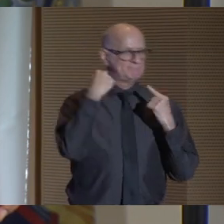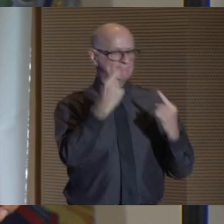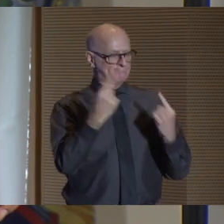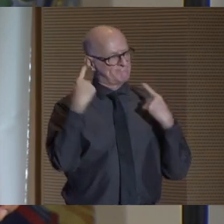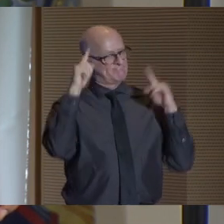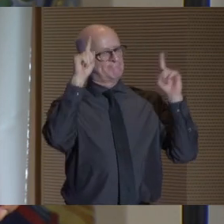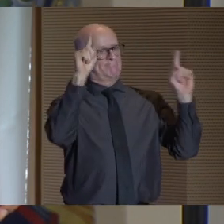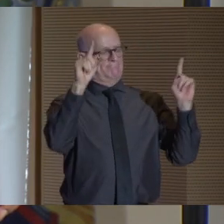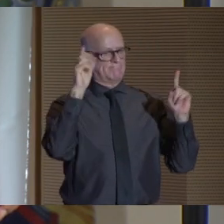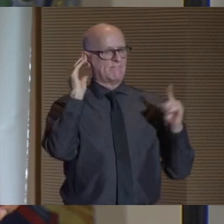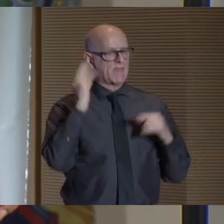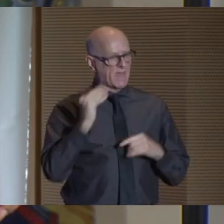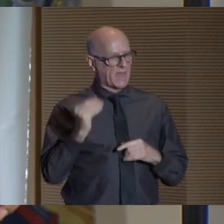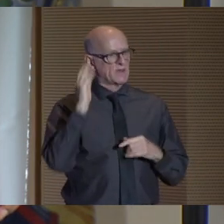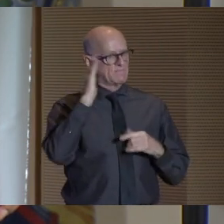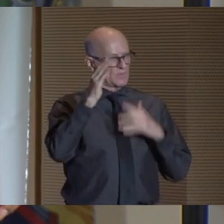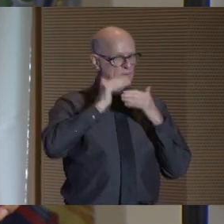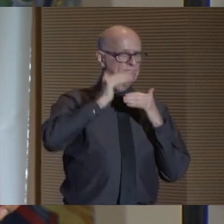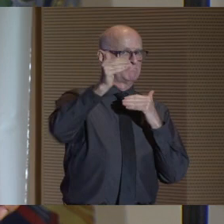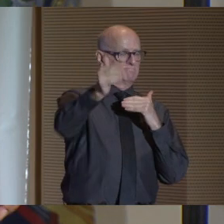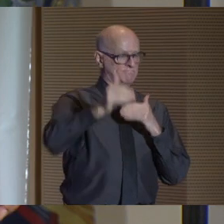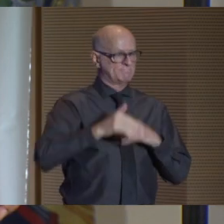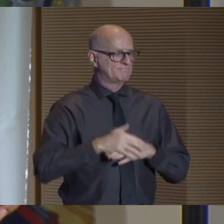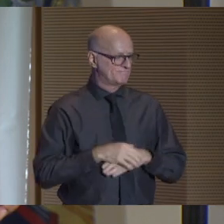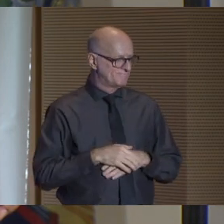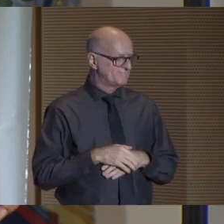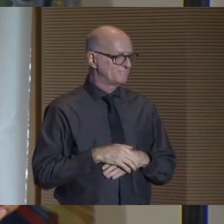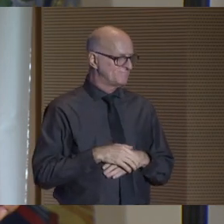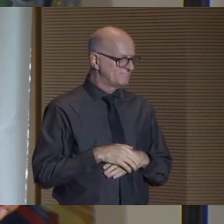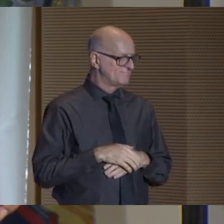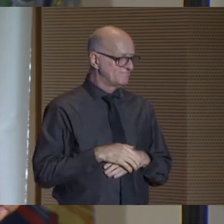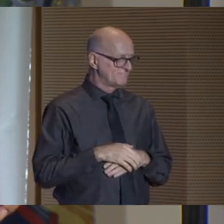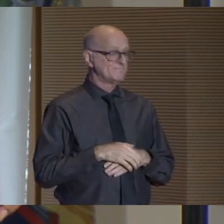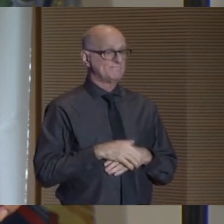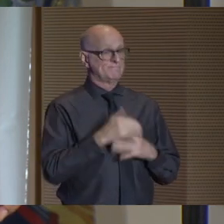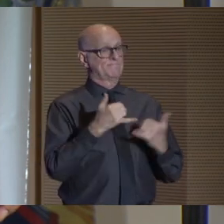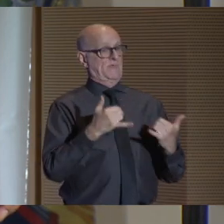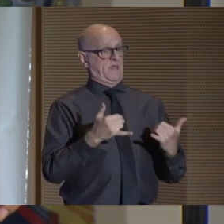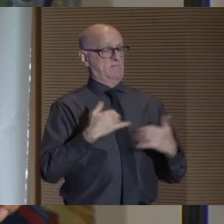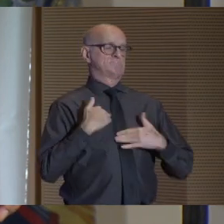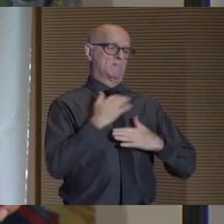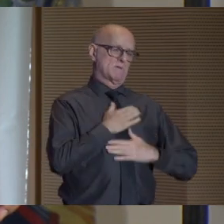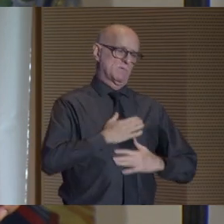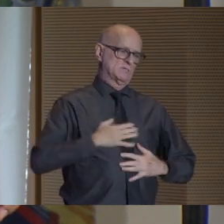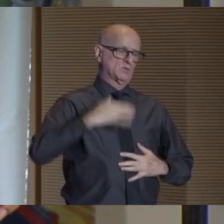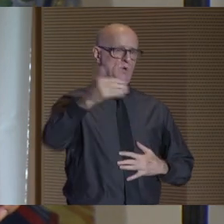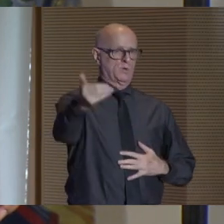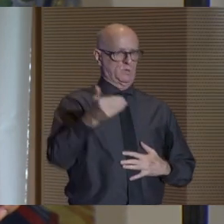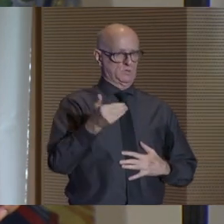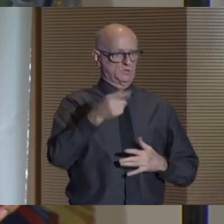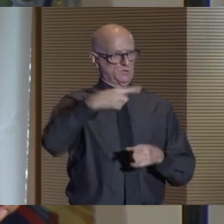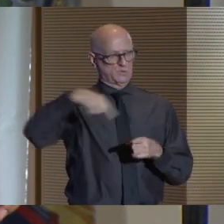and for all that is still to come. With that, it is my pleasure to introduce you all to yet